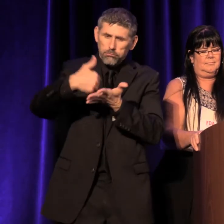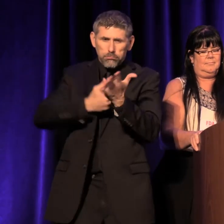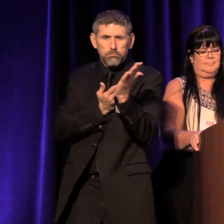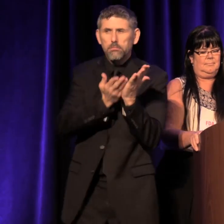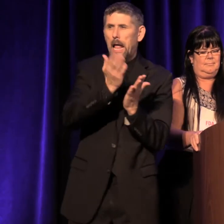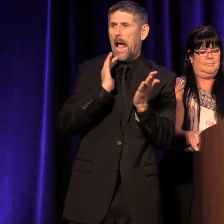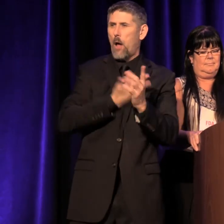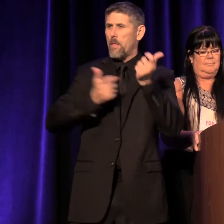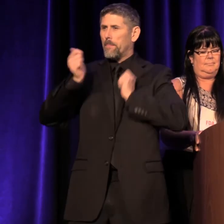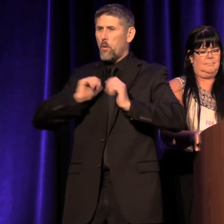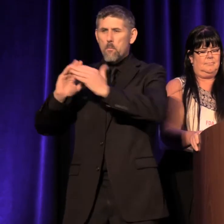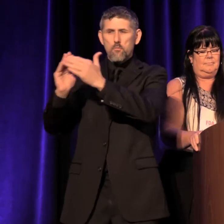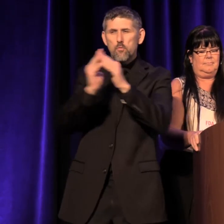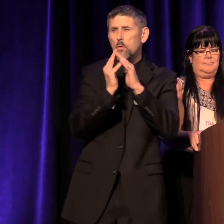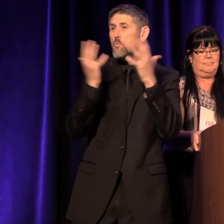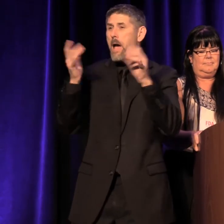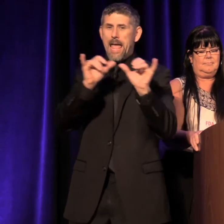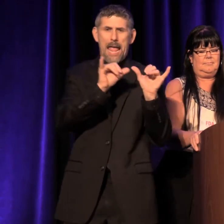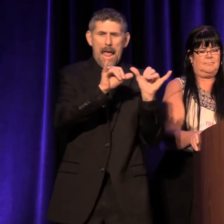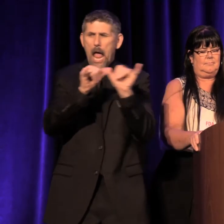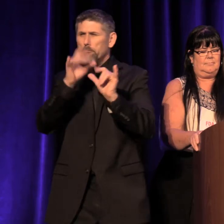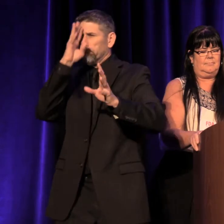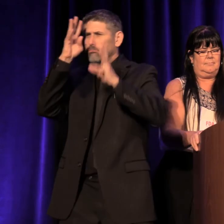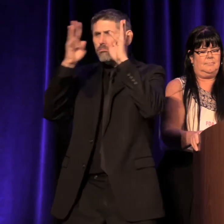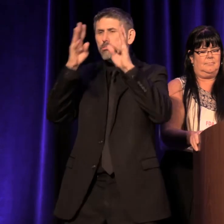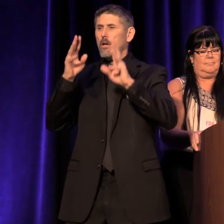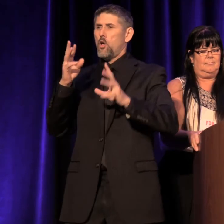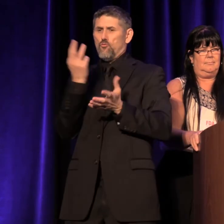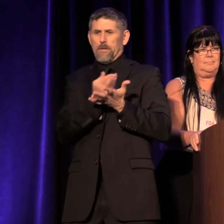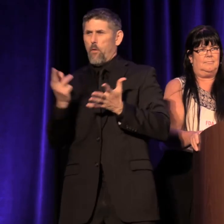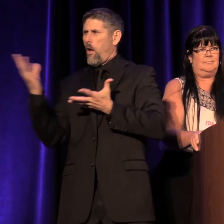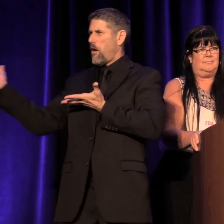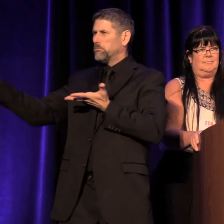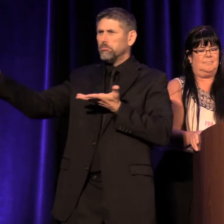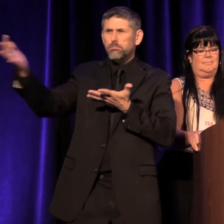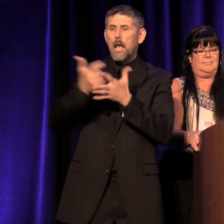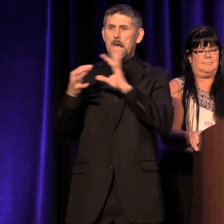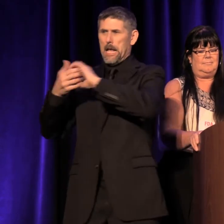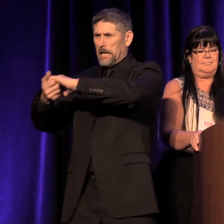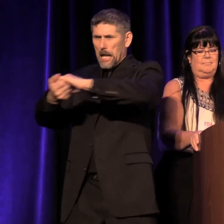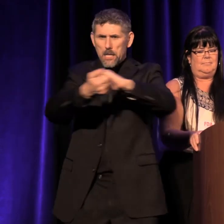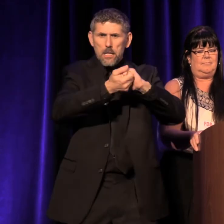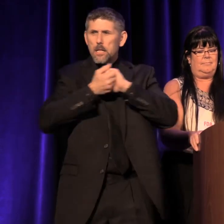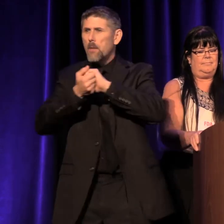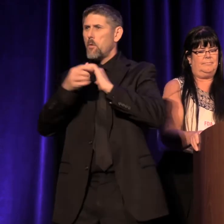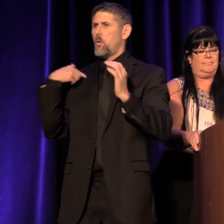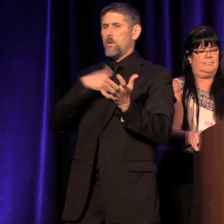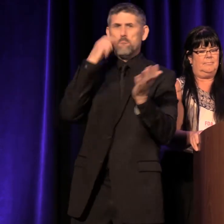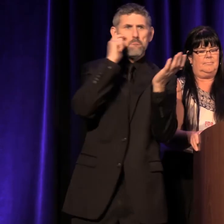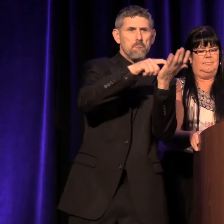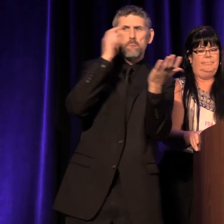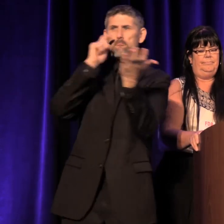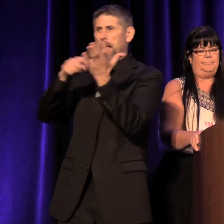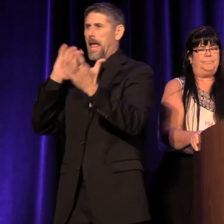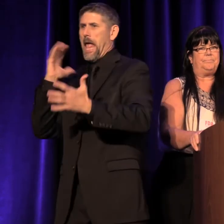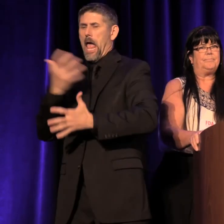with ingenuity, resourcefulness, a collaborative spirit, and one that acknowledges our strength as a community,